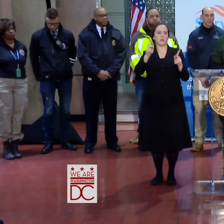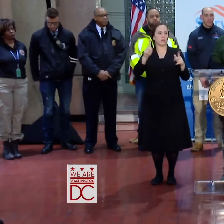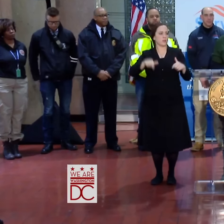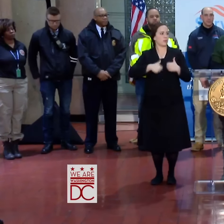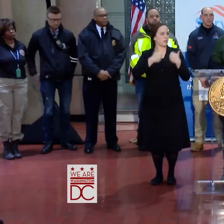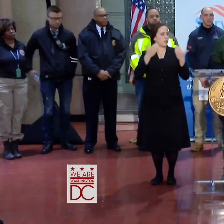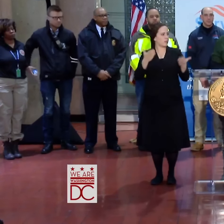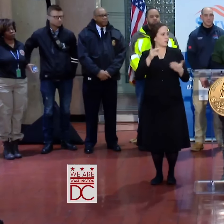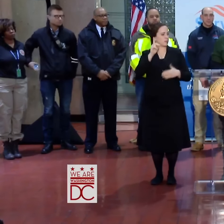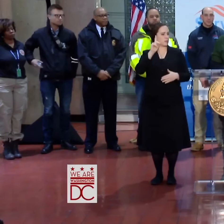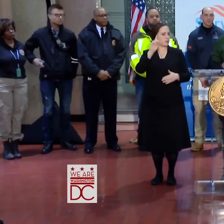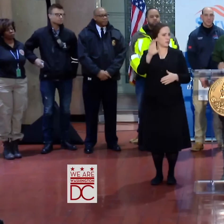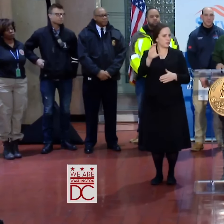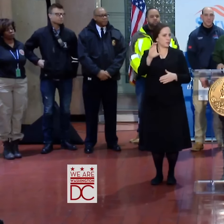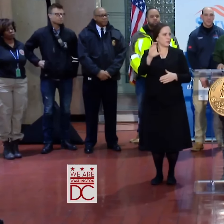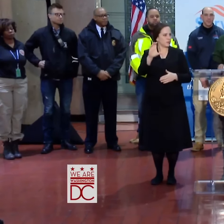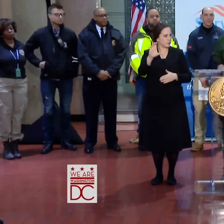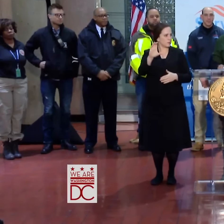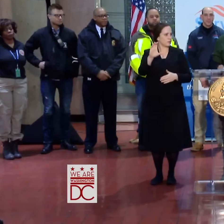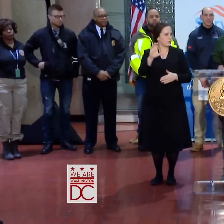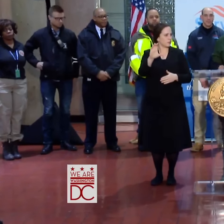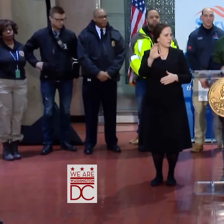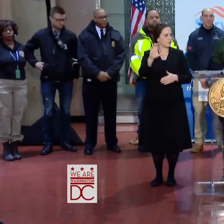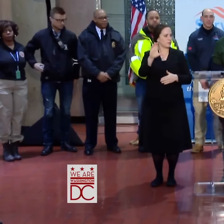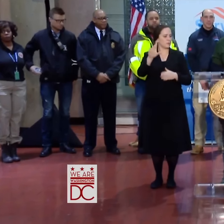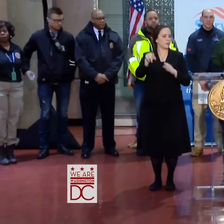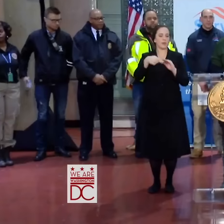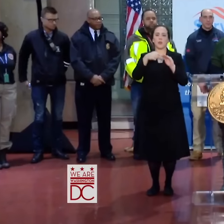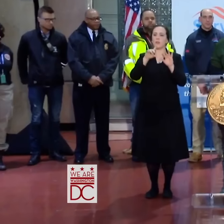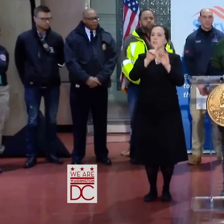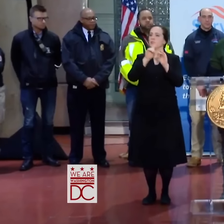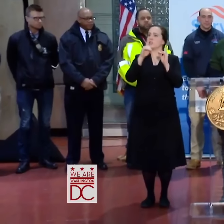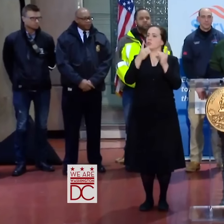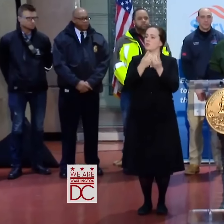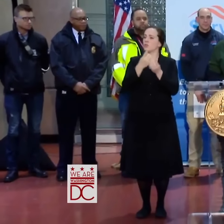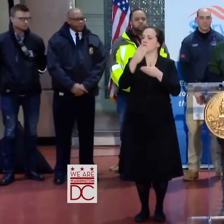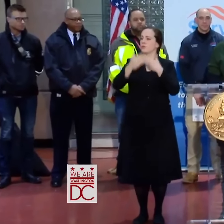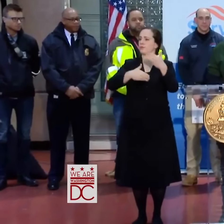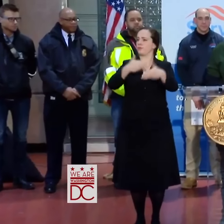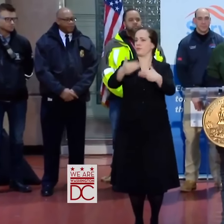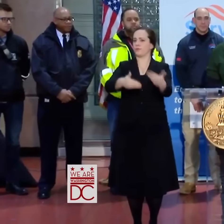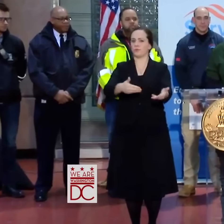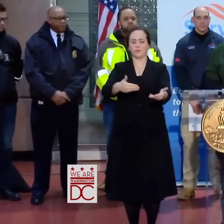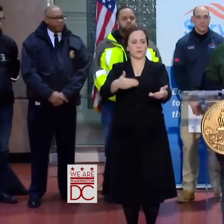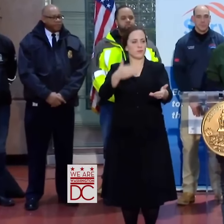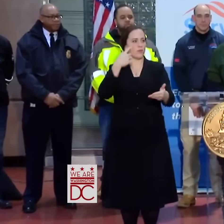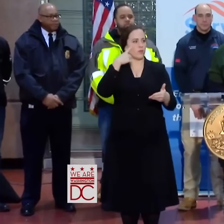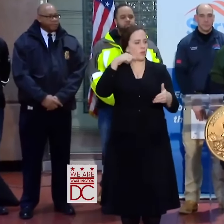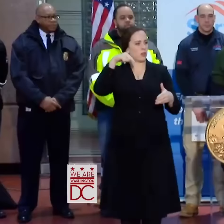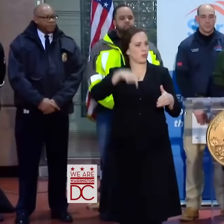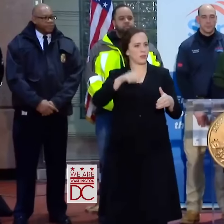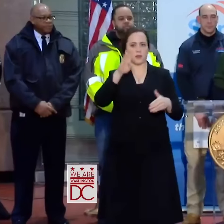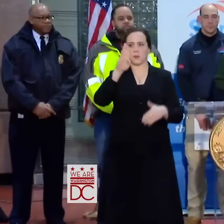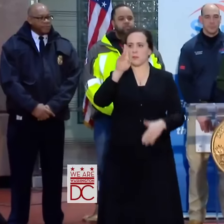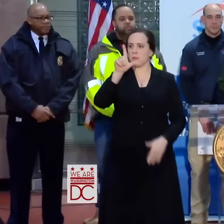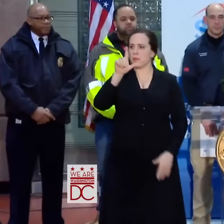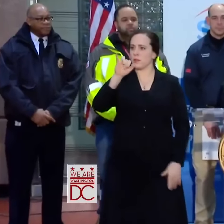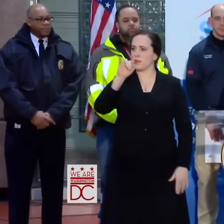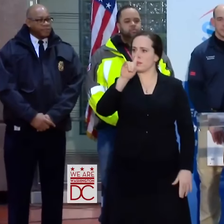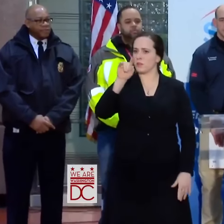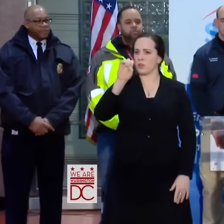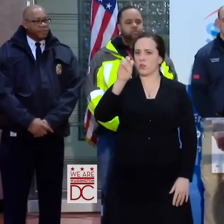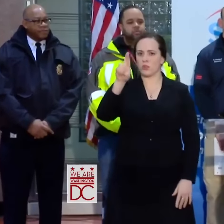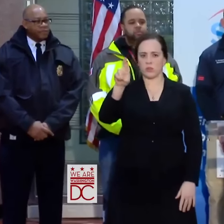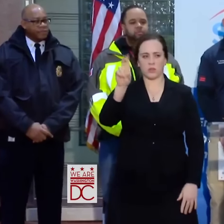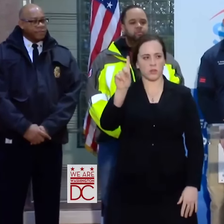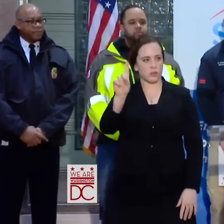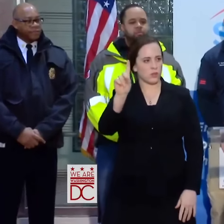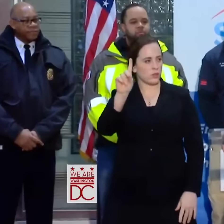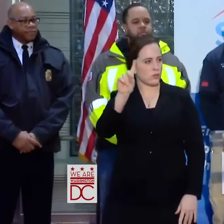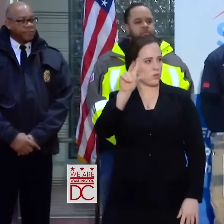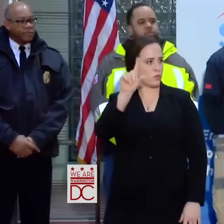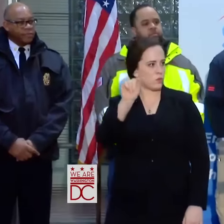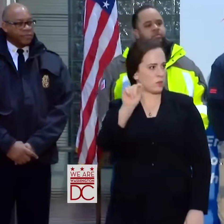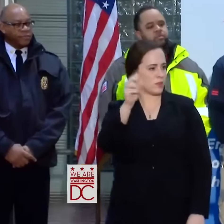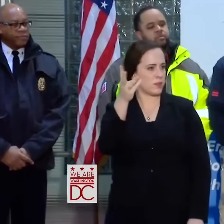COLUMBIA ON DISTRICT OPERATIONS FOR THIS BLIZZARD OF 2016.